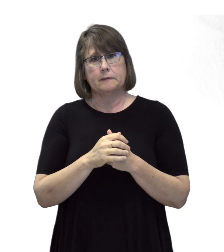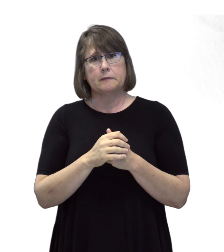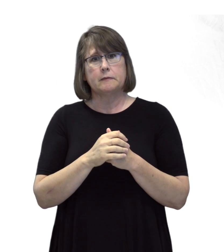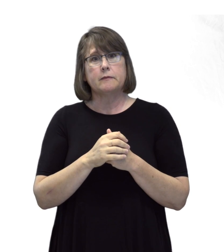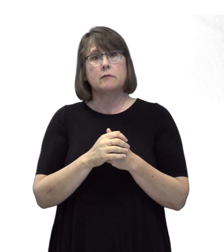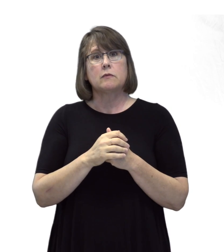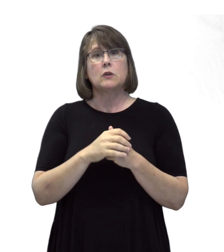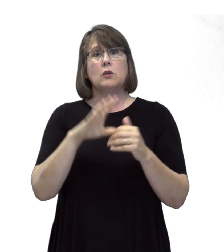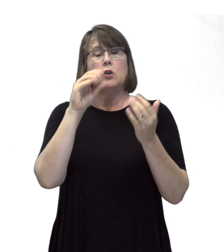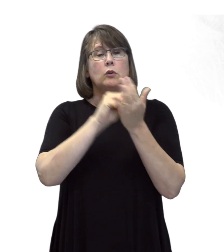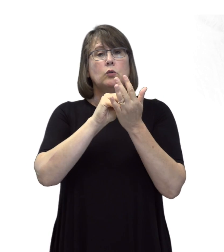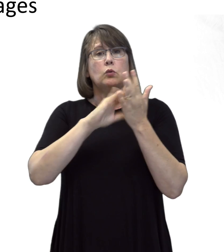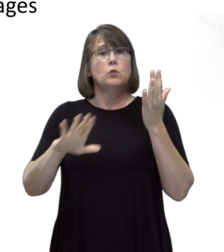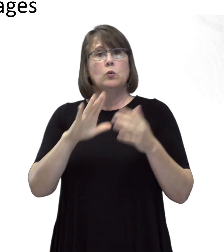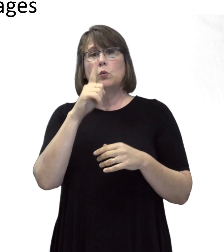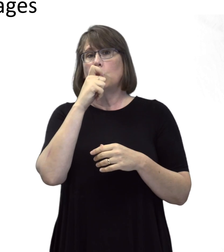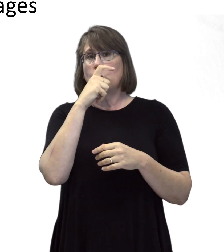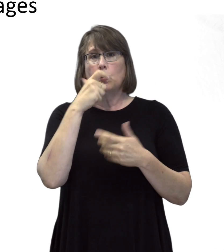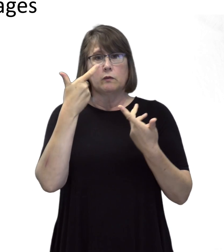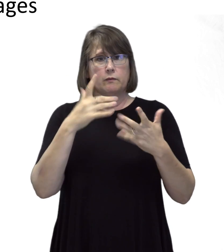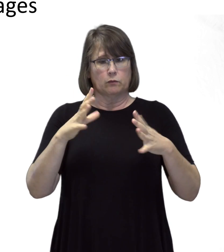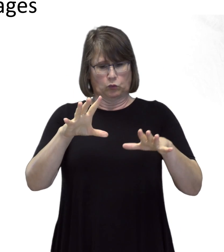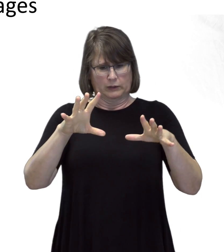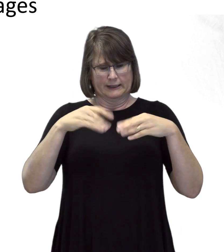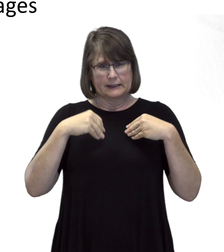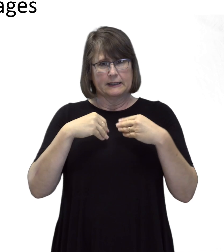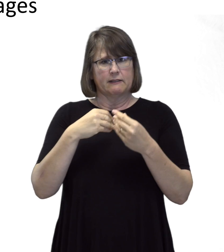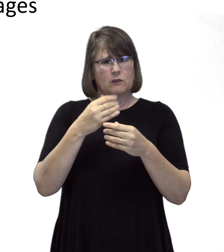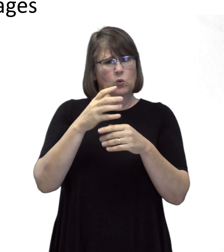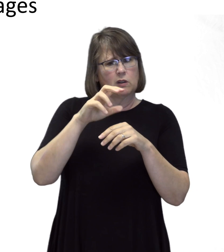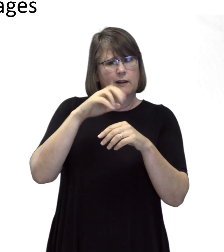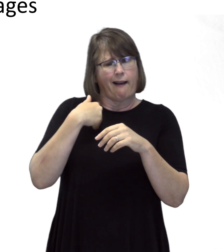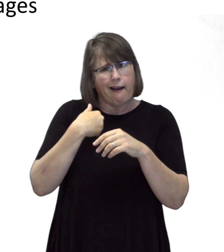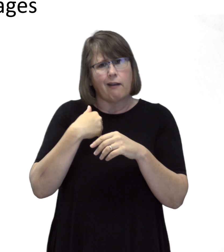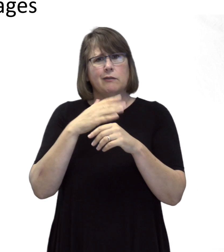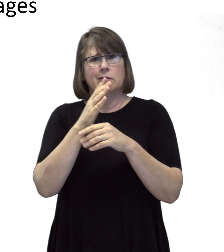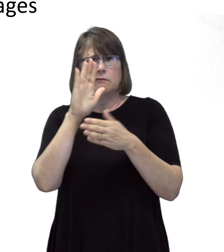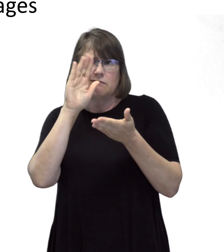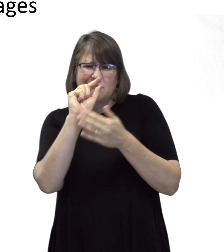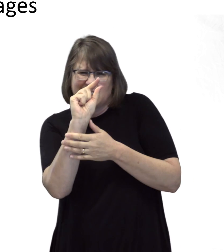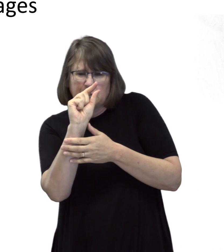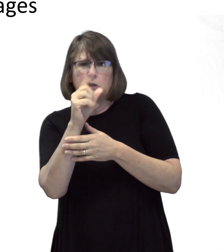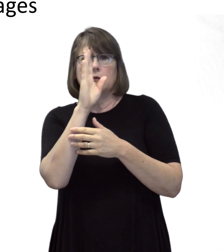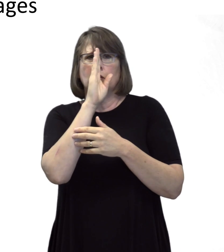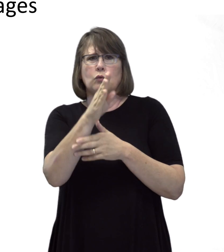For those students who receive little direct service time